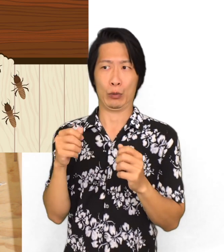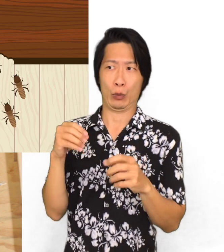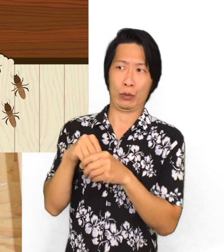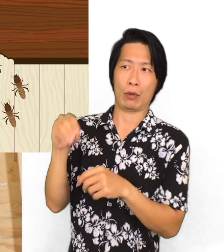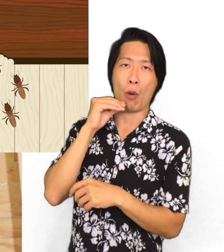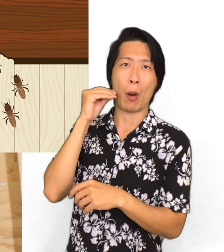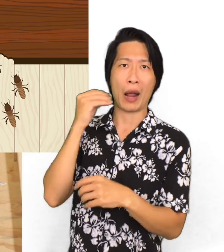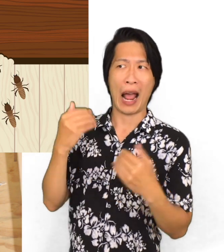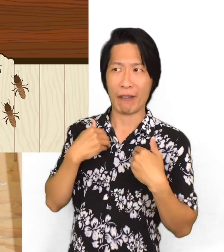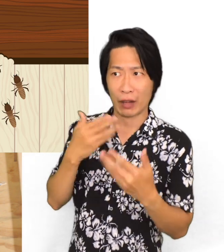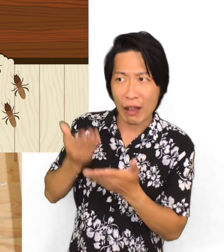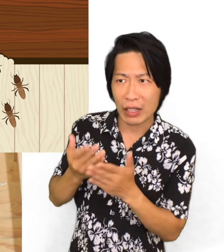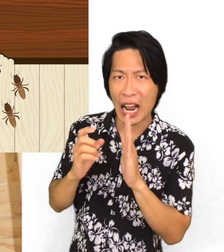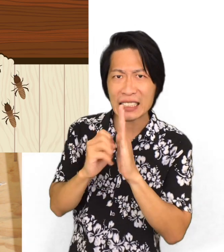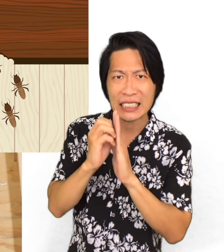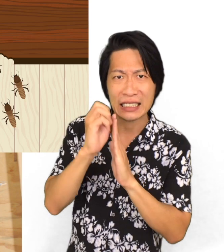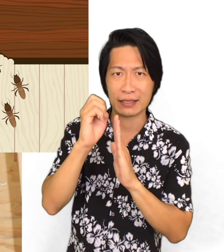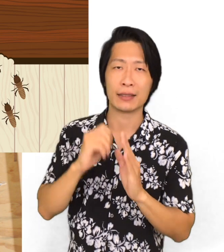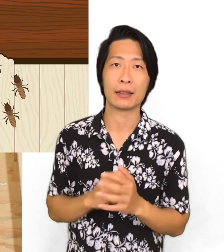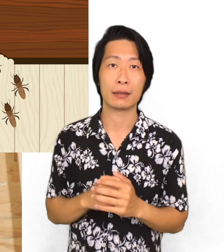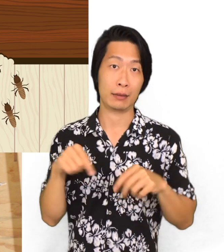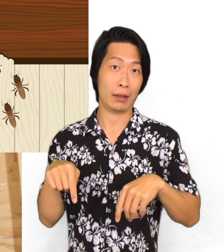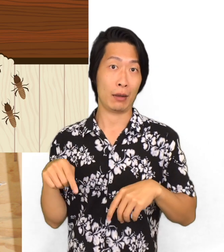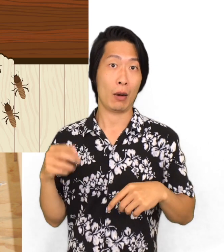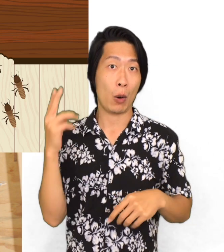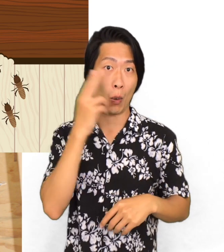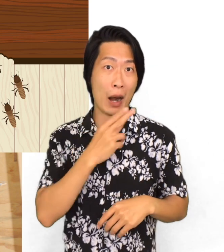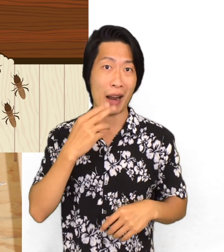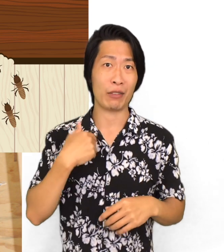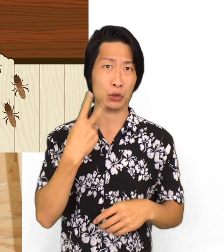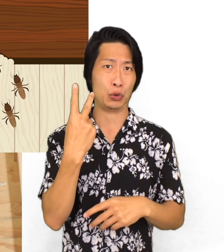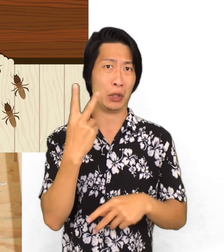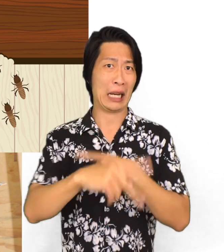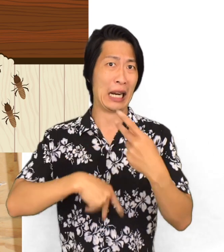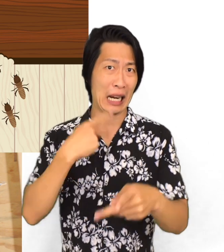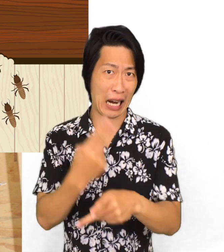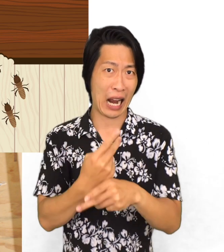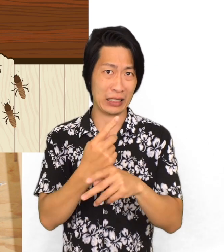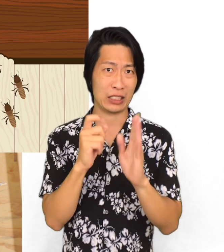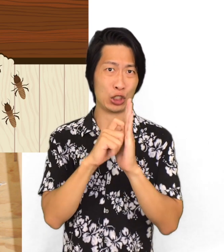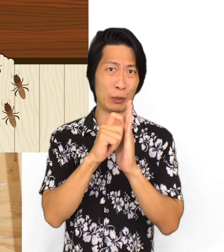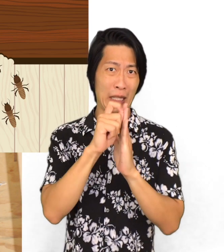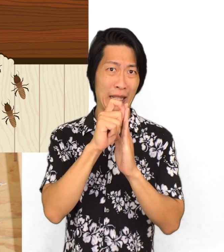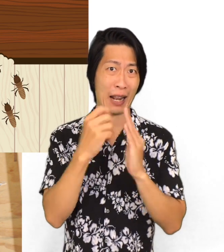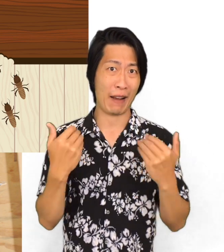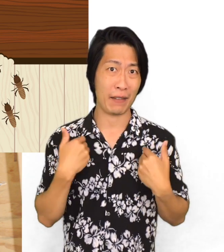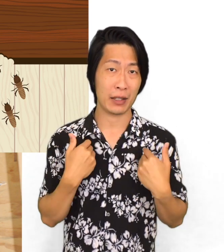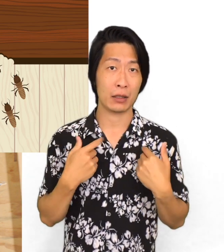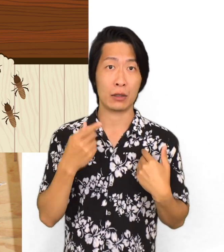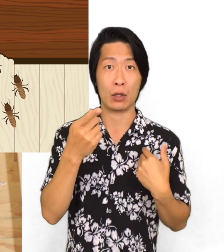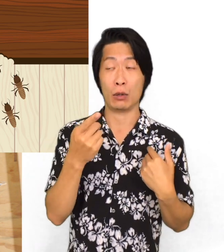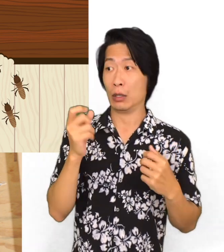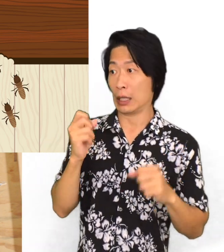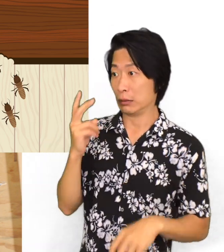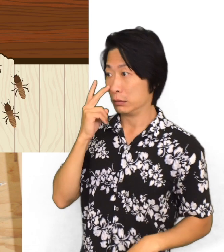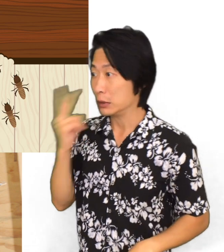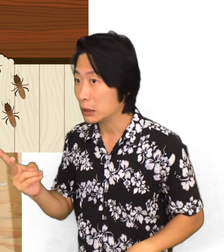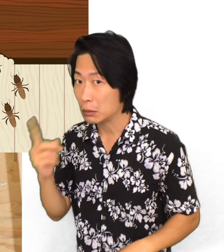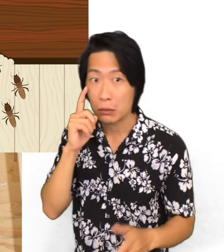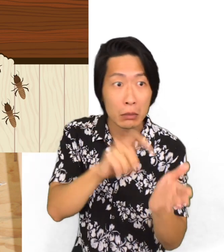check and see if the home has any issues with termites In Hawaii there are two types of termites.